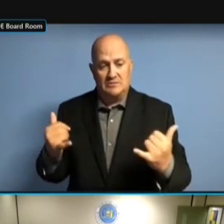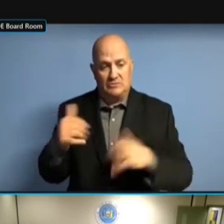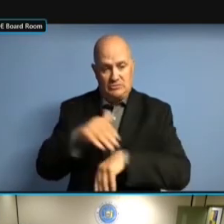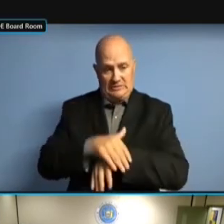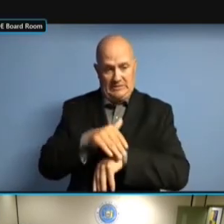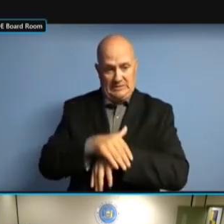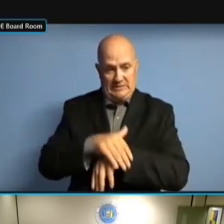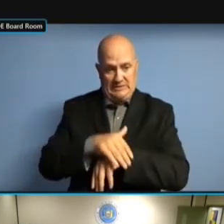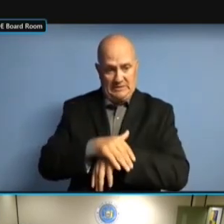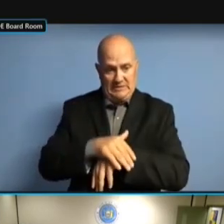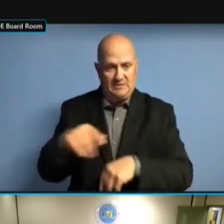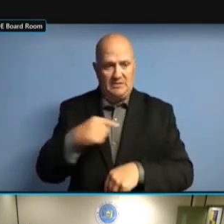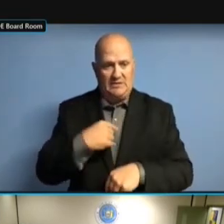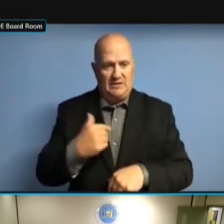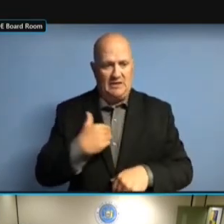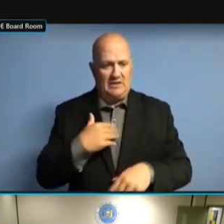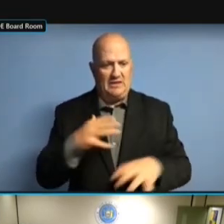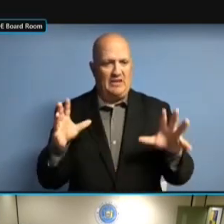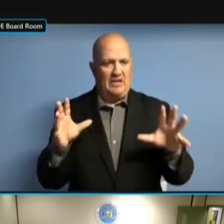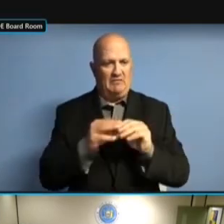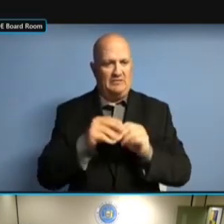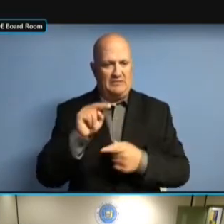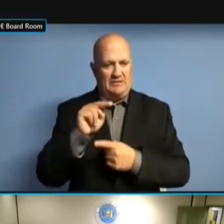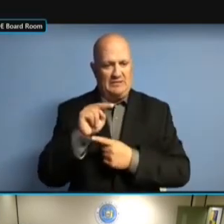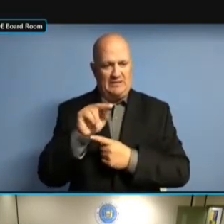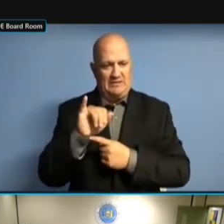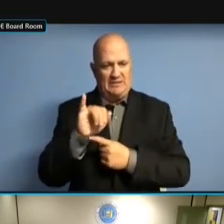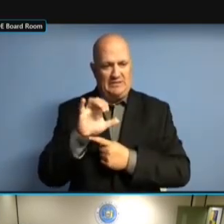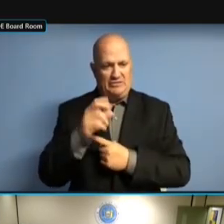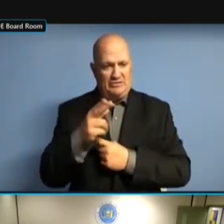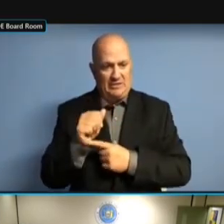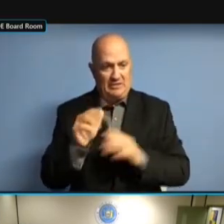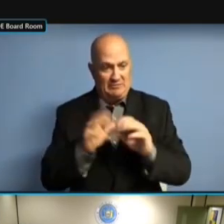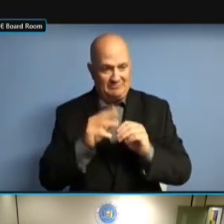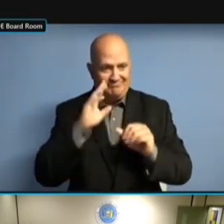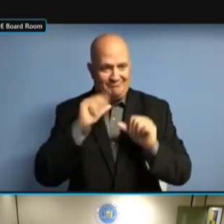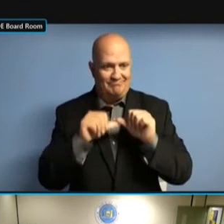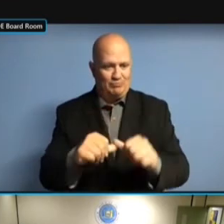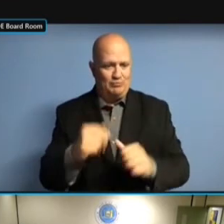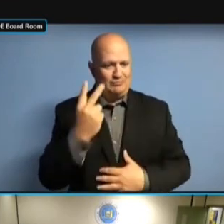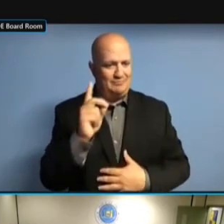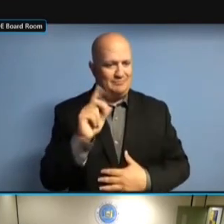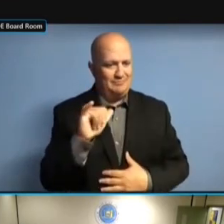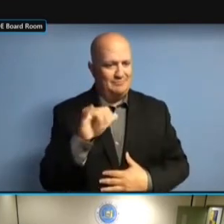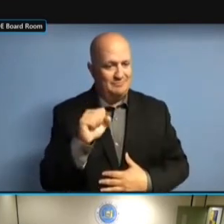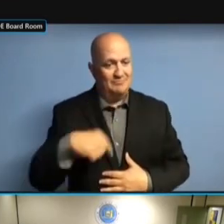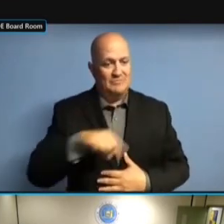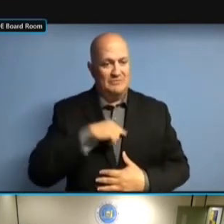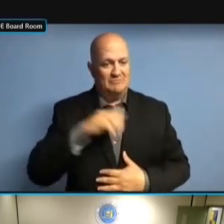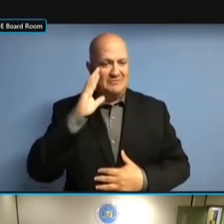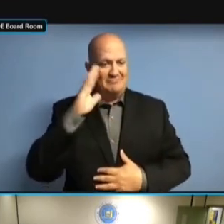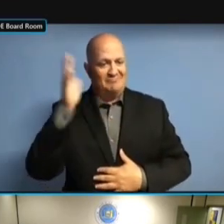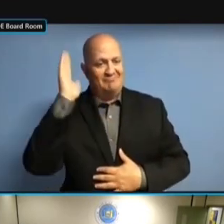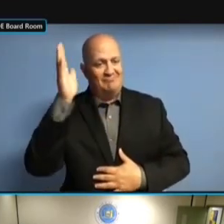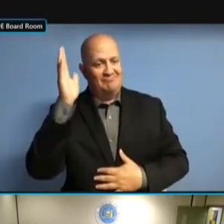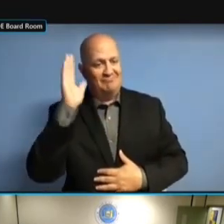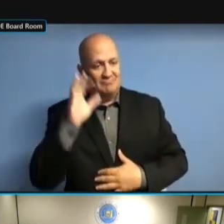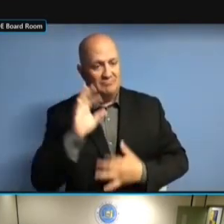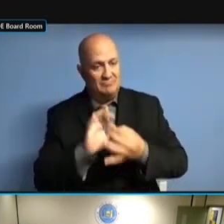TWO DAYS THIS WEEK.C;C;C;.k WE REDISTRICTING AND THE TWO DAYS THIS WEEK.C;C;C;.k WE REDISTRICTING AND THE STAFF TWO DAYS THIS WEEK.C;C;C;.k WE REDISTRICTING AND THE STAFF WILL REDISTRICTING AND THE STAFF WILL REDISTRICTING AND THE STAFF WILL BE REDISTRICTING AND THE STAFF WILL BE PRESENTING REDISTRICTING AND THE STAFF WILL BE PRESENTING ON REDISTRICTING AND THE STAFF WILL BE PRESENTING ON RECENT REDISTRICTING AND THE STAFF WILL BE PRESENTING ON RECENT AND BE PRESENTING ON RECENT AND BE PRESENTING ON RECENT AND PENDING BE PRESENTING ON RECENT AND PENDING LEGISLATION BE PRESENTING ON RECENT AND PENDING LEGISLATION AND BE PRESENTING ON RECENT AND PENDING LEGISLATION AND GRANTS PENDING LEGISLATION AND GRANTS PENDING LEGISLATION AND GRANTS AND PENDING LEGISLATION AND GRANTS AND ABSENTEE PENDING LEGISLATION AND GRANTS AND ABSENTEE CANVASS PENDING LEGISLATION AND GRANTS AND ABSENTEE CANVASS REFORMS PENDING LEGISLATION AND GRANTS AND ABSENTEE CANVASS REFORMS AND AND ABSENTEE CANVASS REFORMS AND